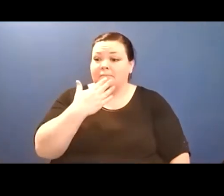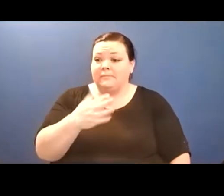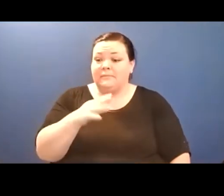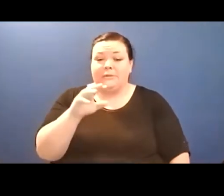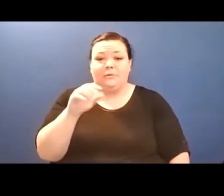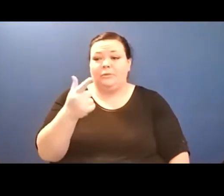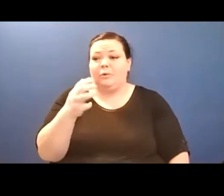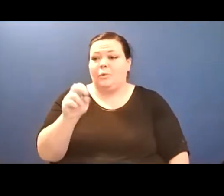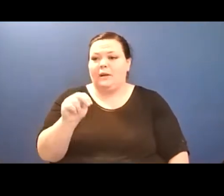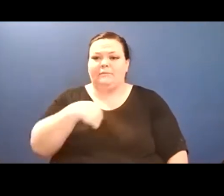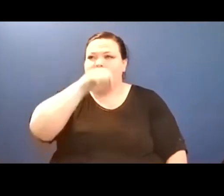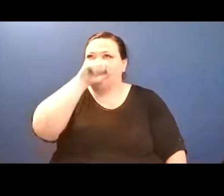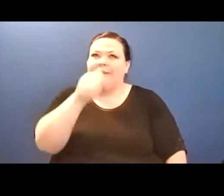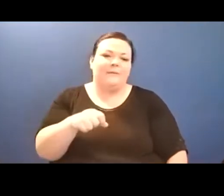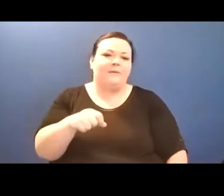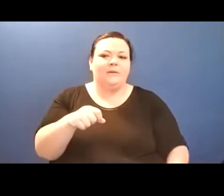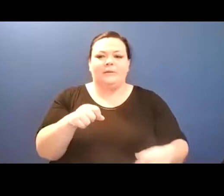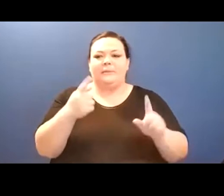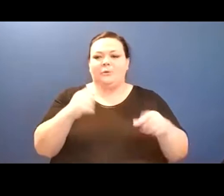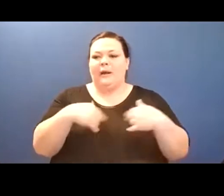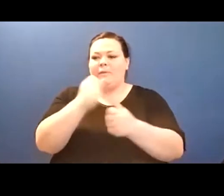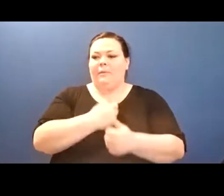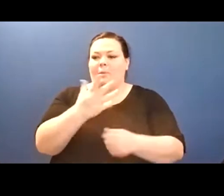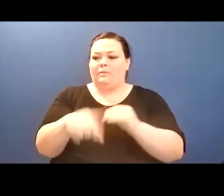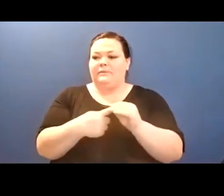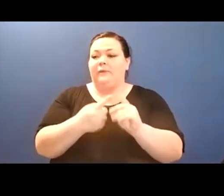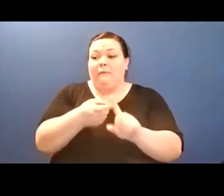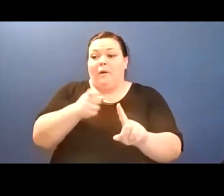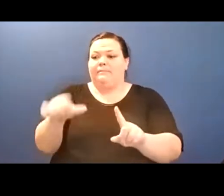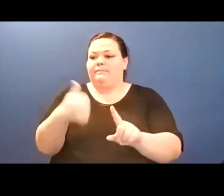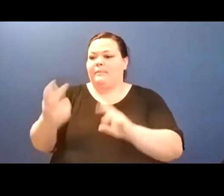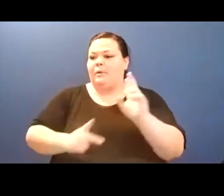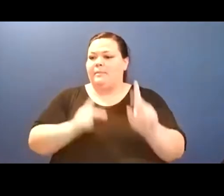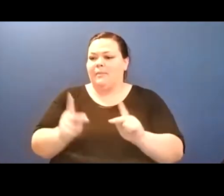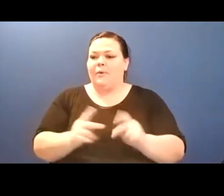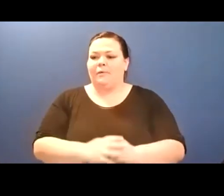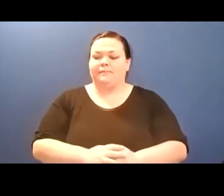and Aditi for doing the reading and the workshop today, I also, um, was struggling with some pieces